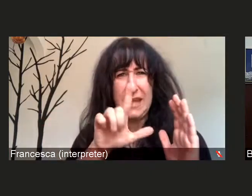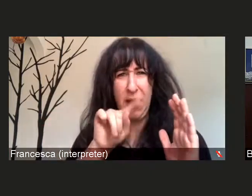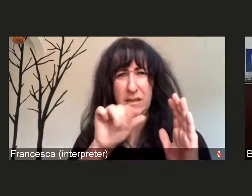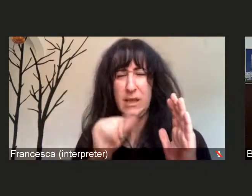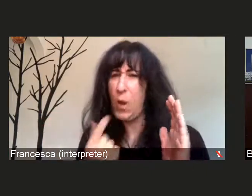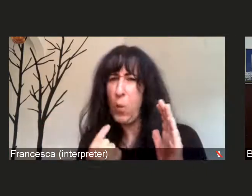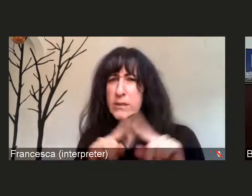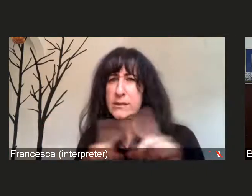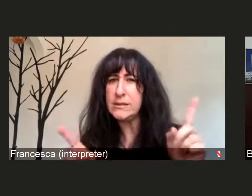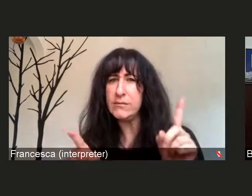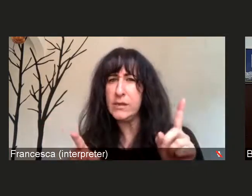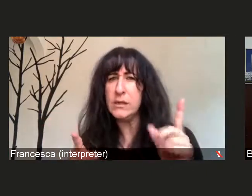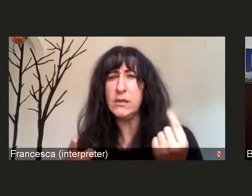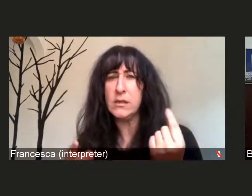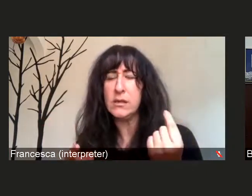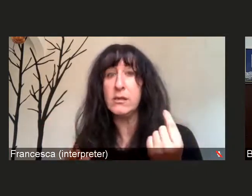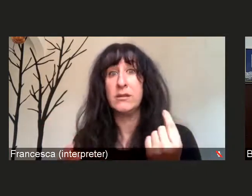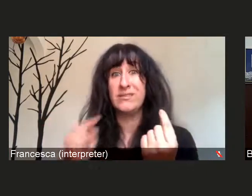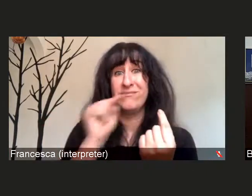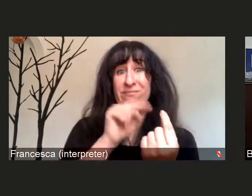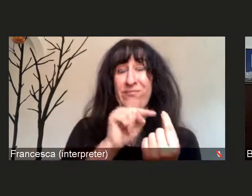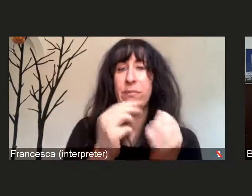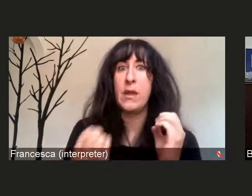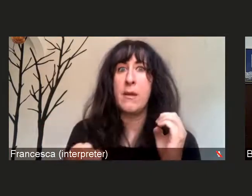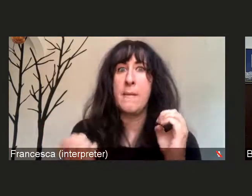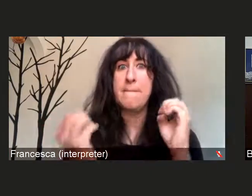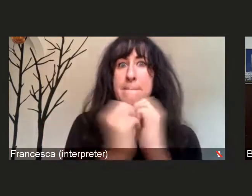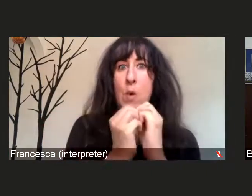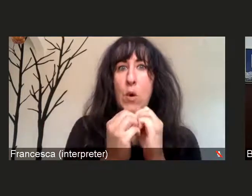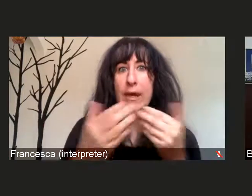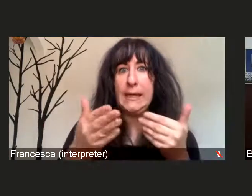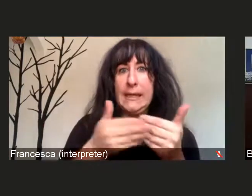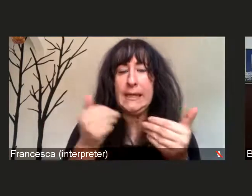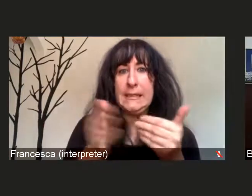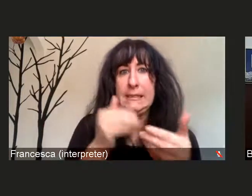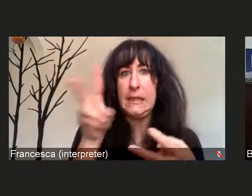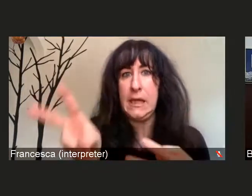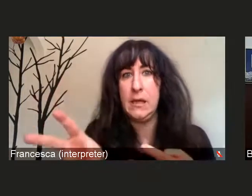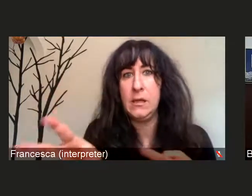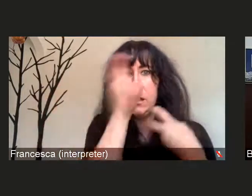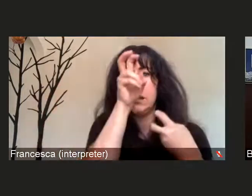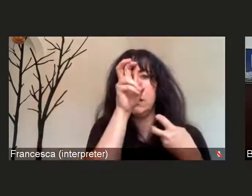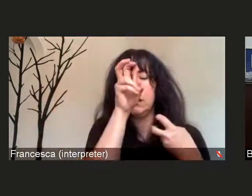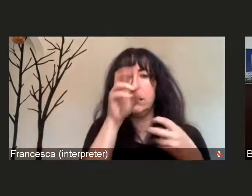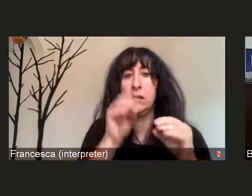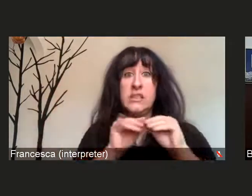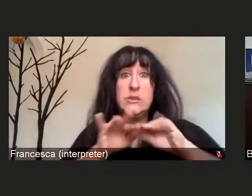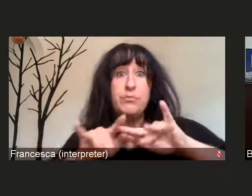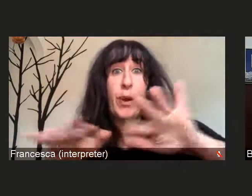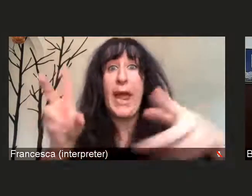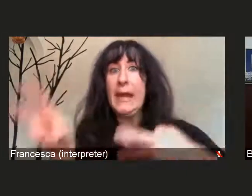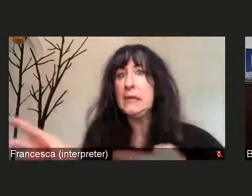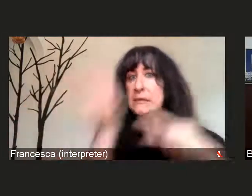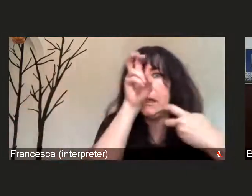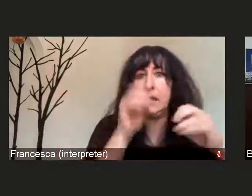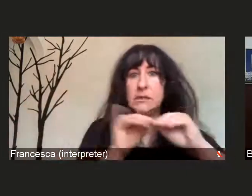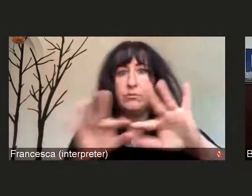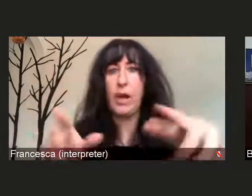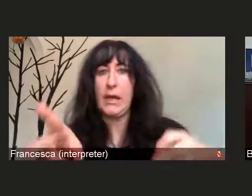to be more contagious, I repeat that, more contagious than the prior strains of SARS-CoV-2